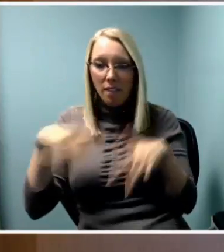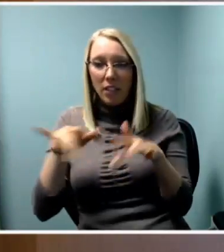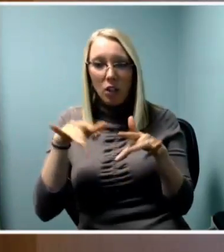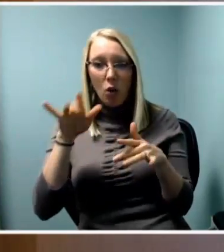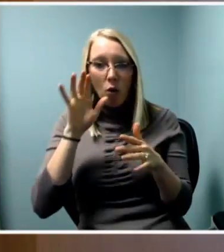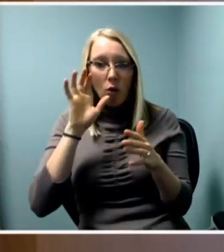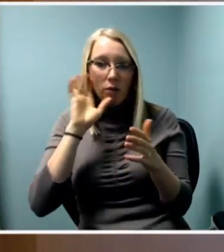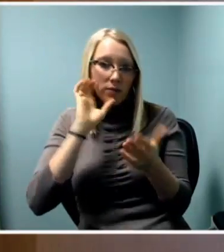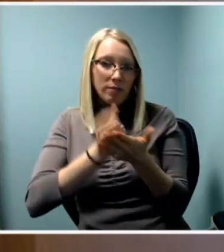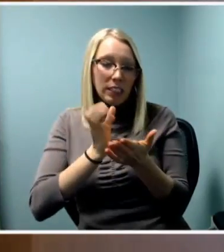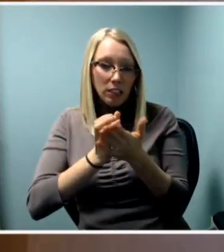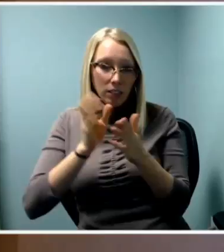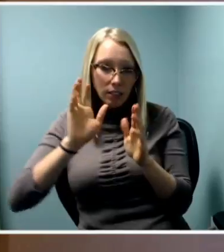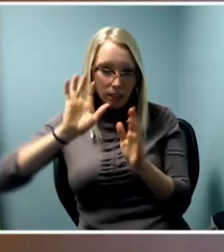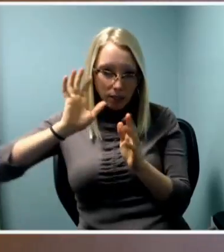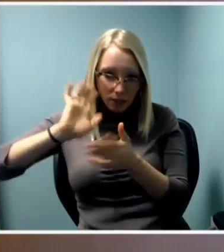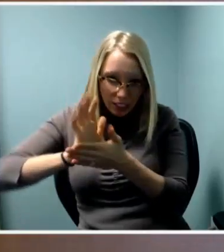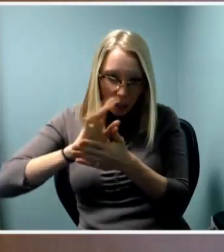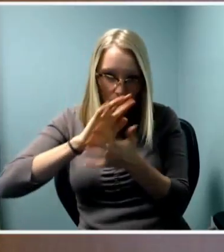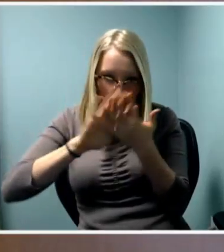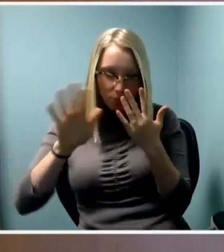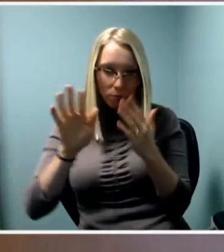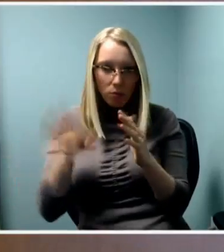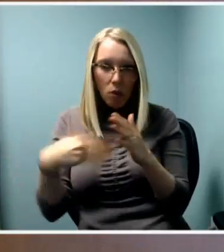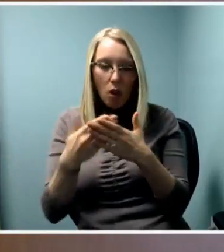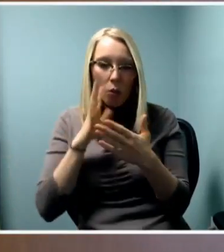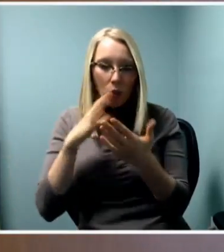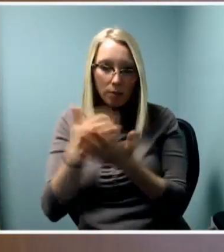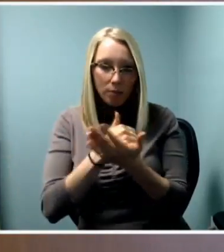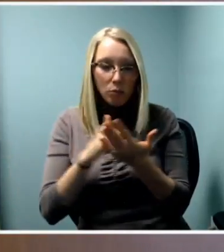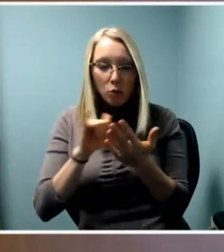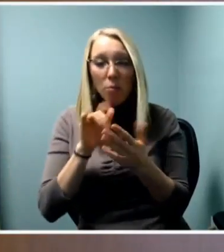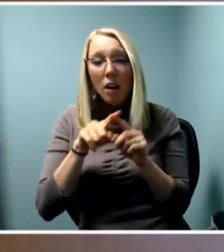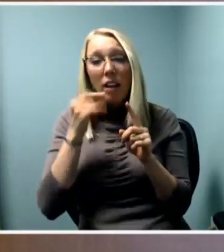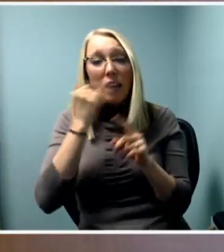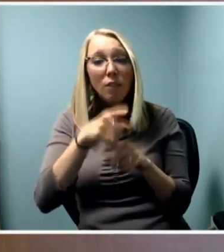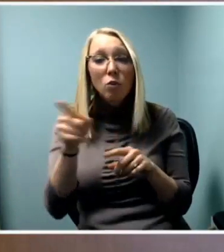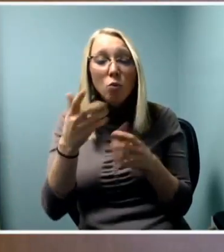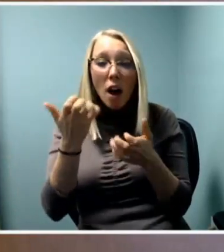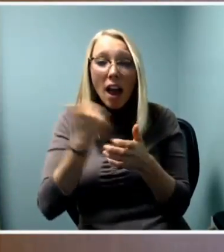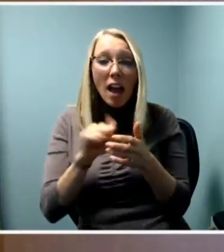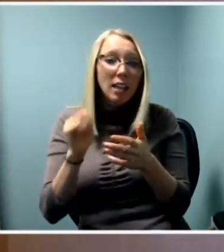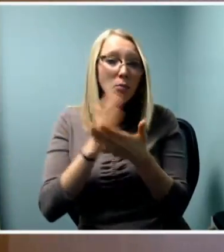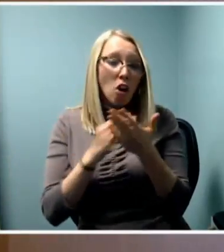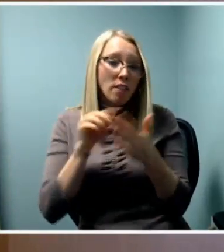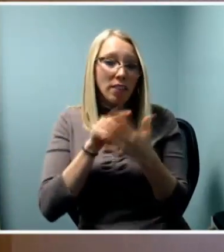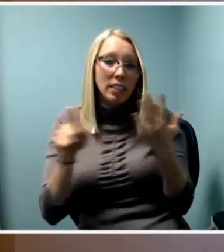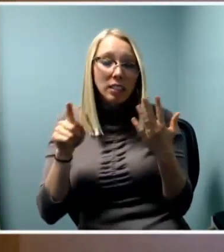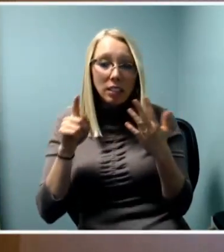It may take us some time to get it all together but if any of you want any of these pieces, this is for the community.